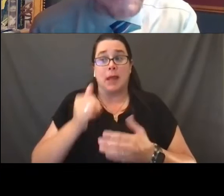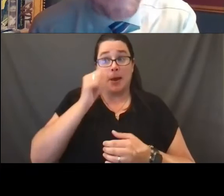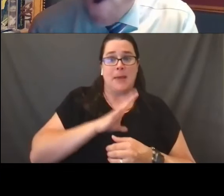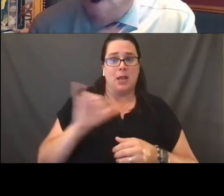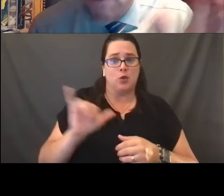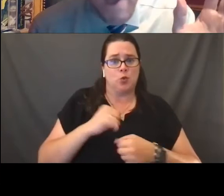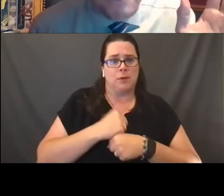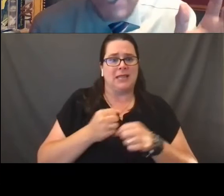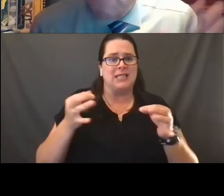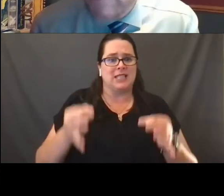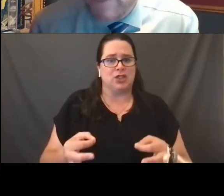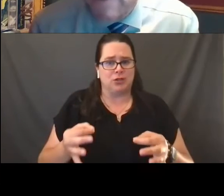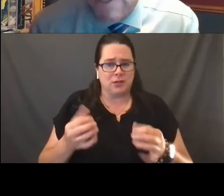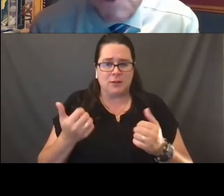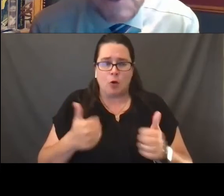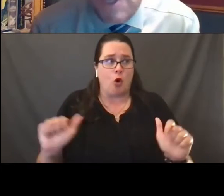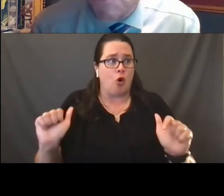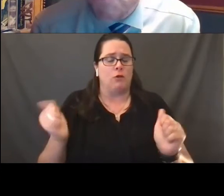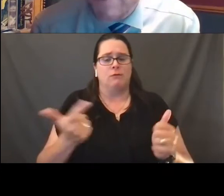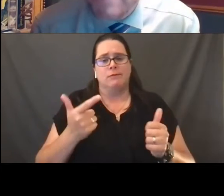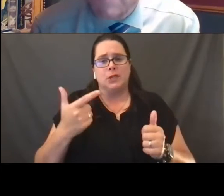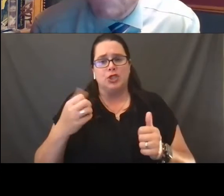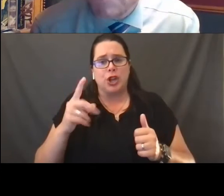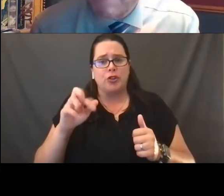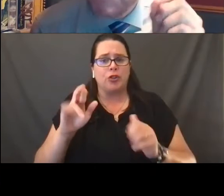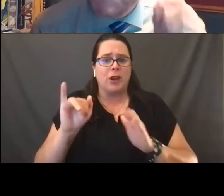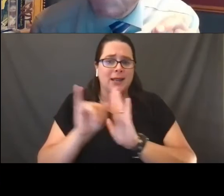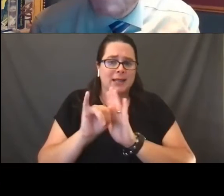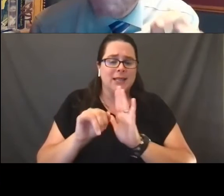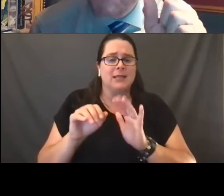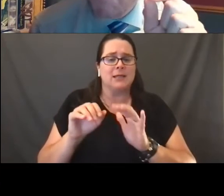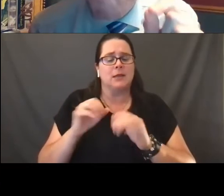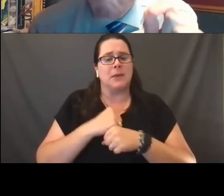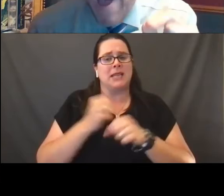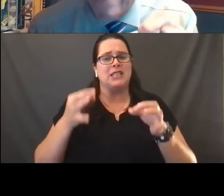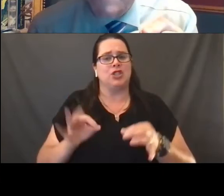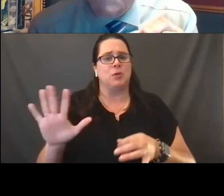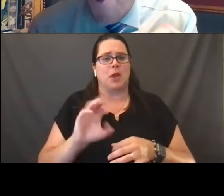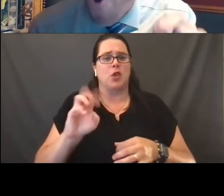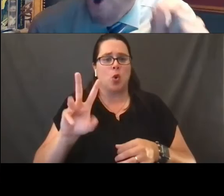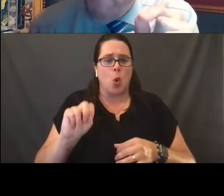of people of all gender identities and sexual orientations to make decisions about their own bodies,